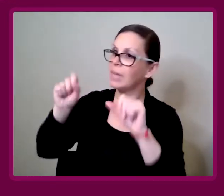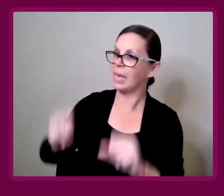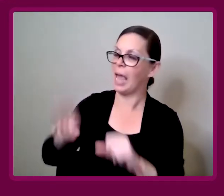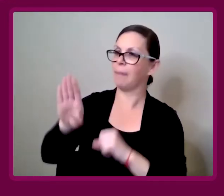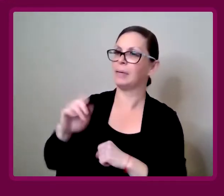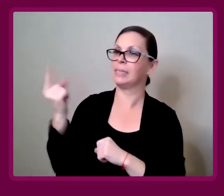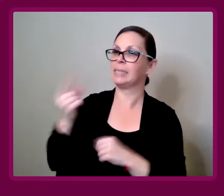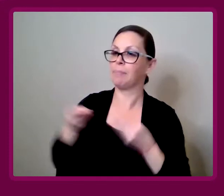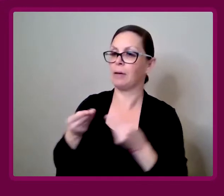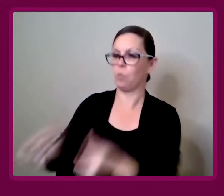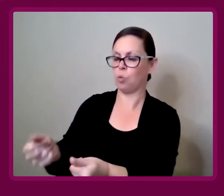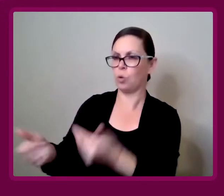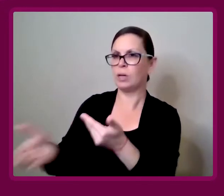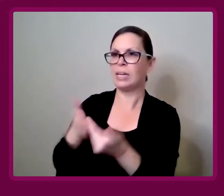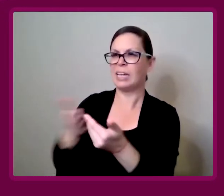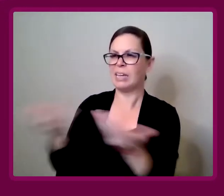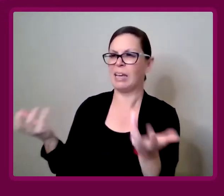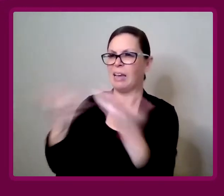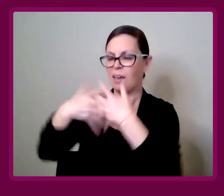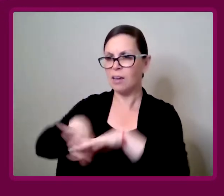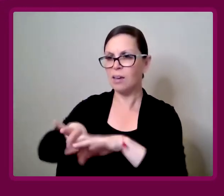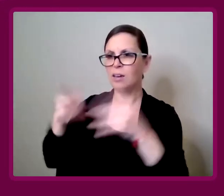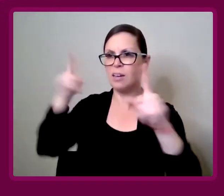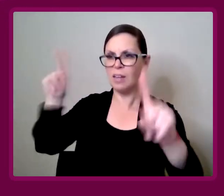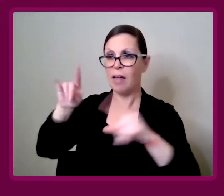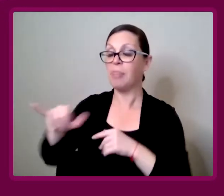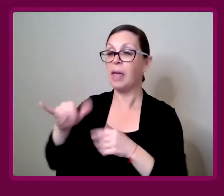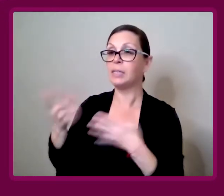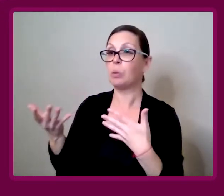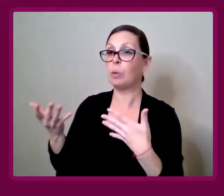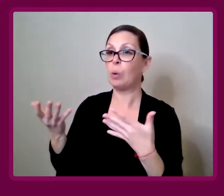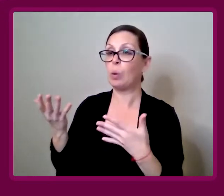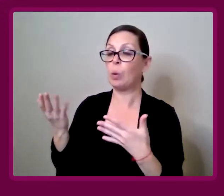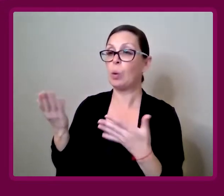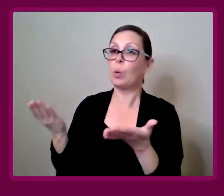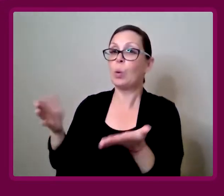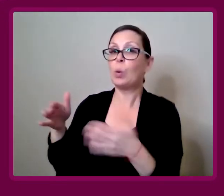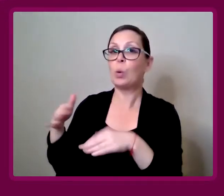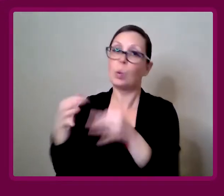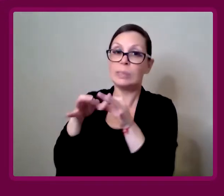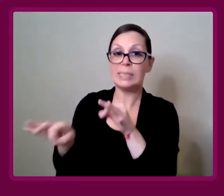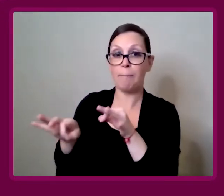It could be something very seamless and integrated, that is quite subtle.